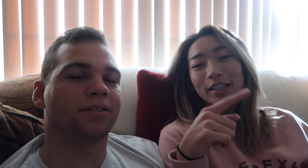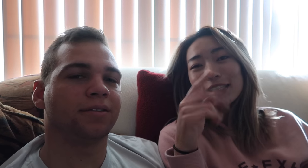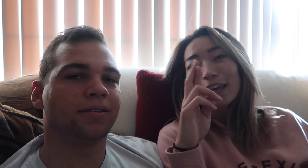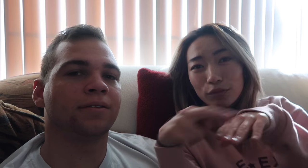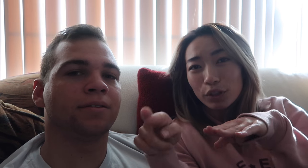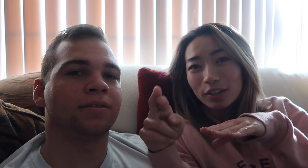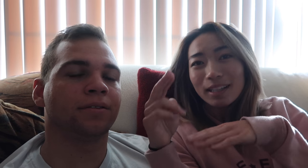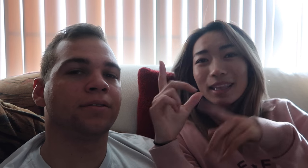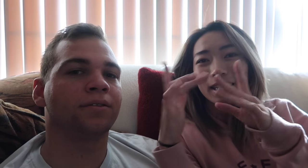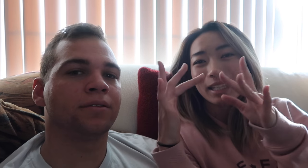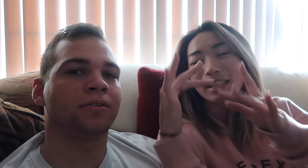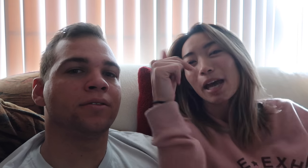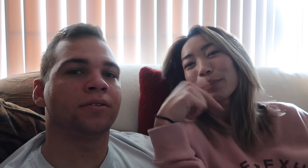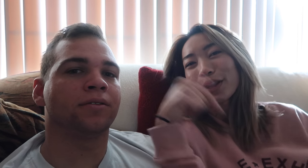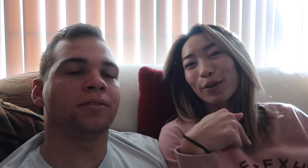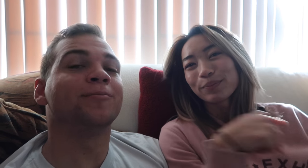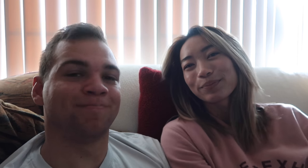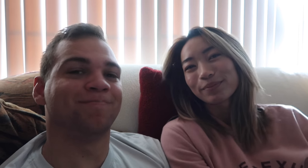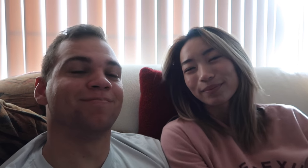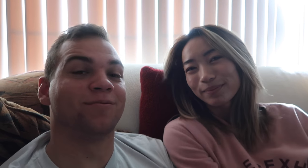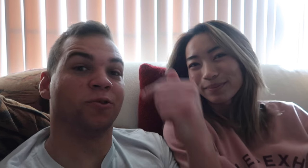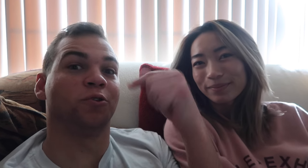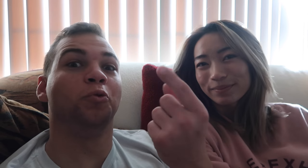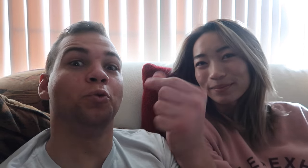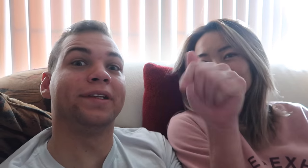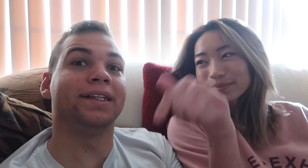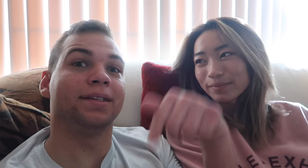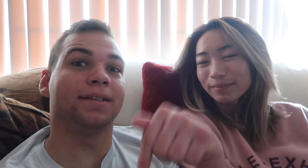so there is a referal link down bellow doooo it!